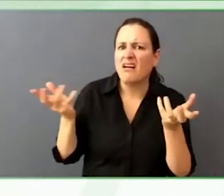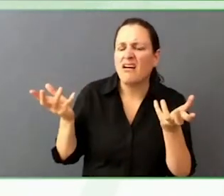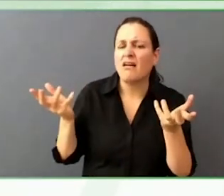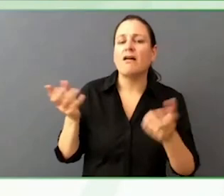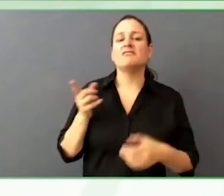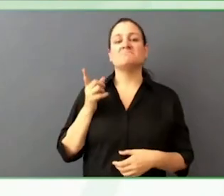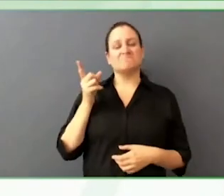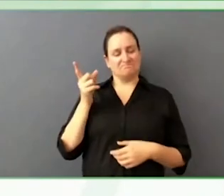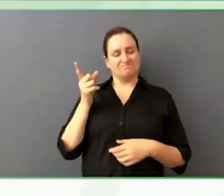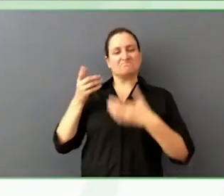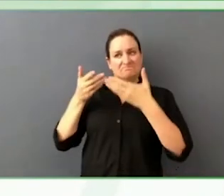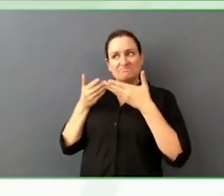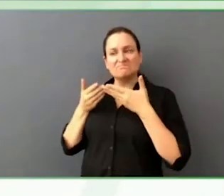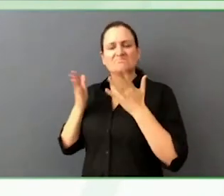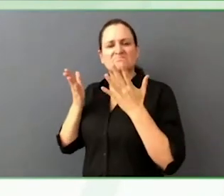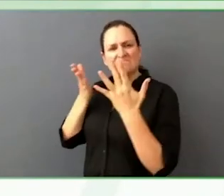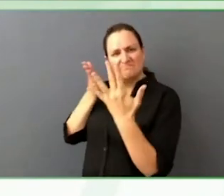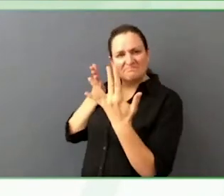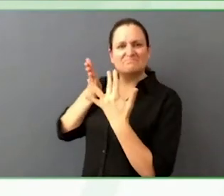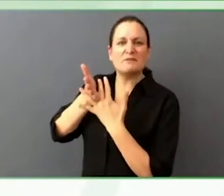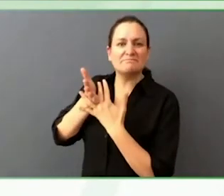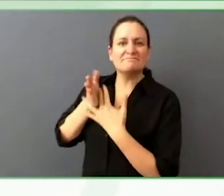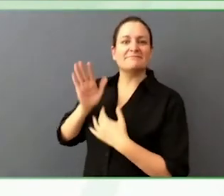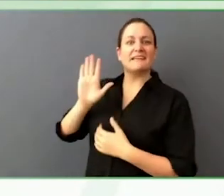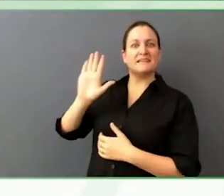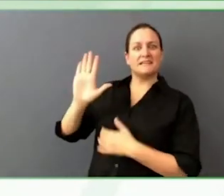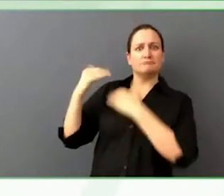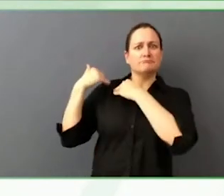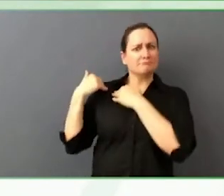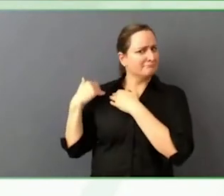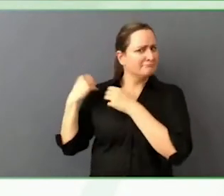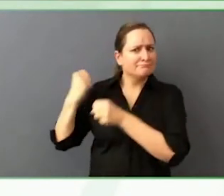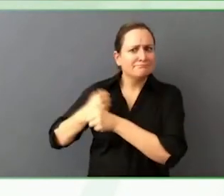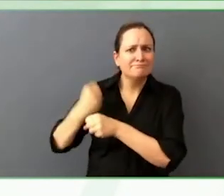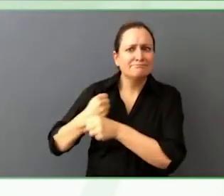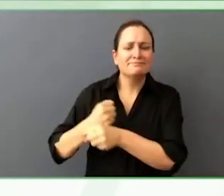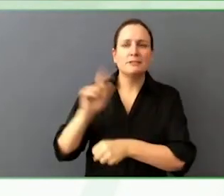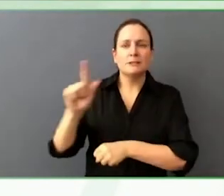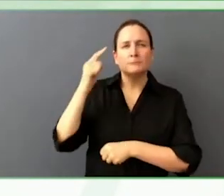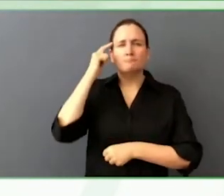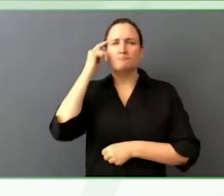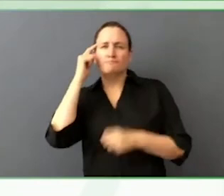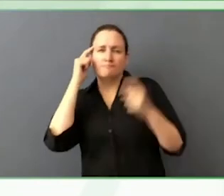Post and initiatives he is working on to make sure The Washington Post,